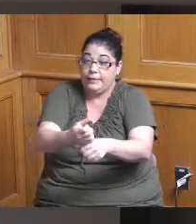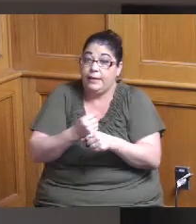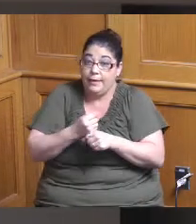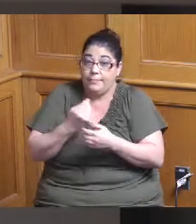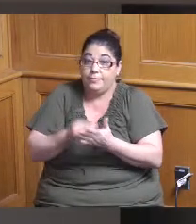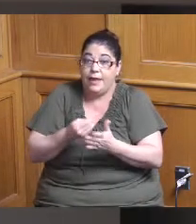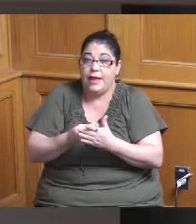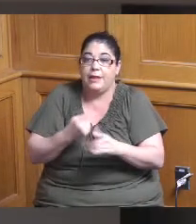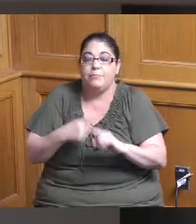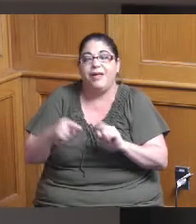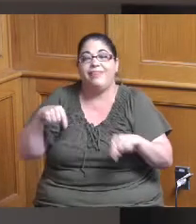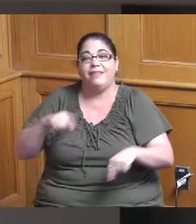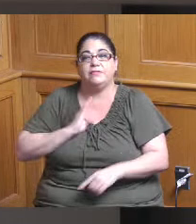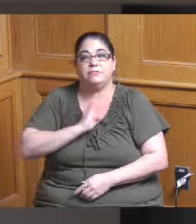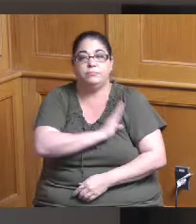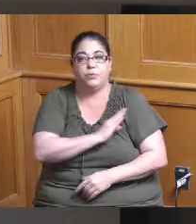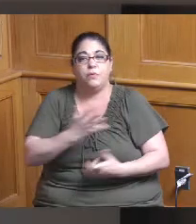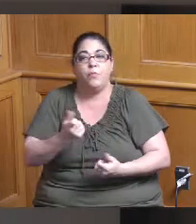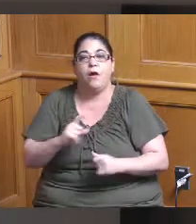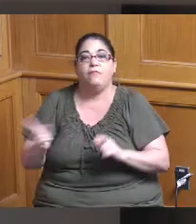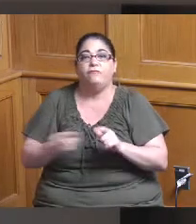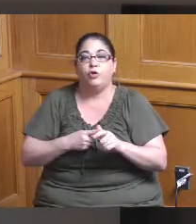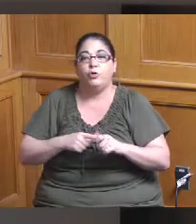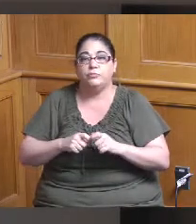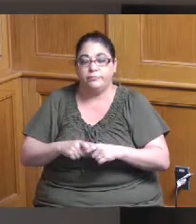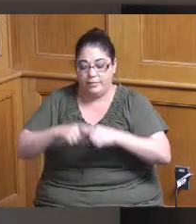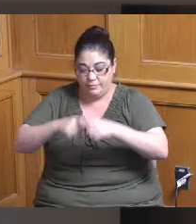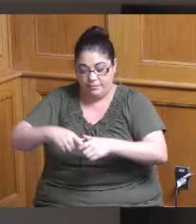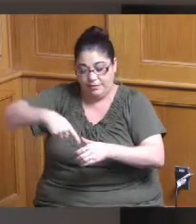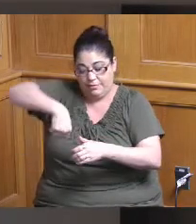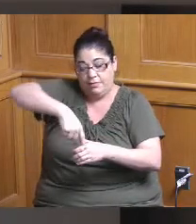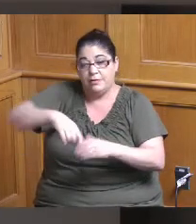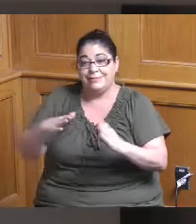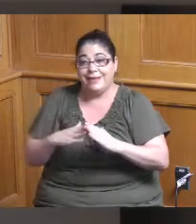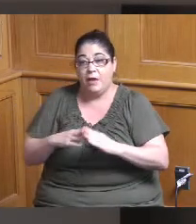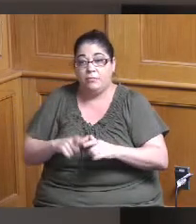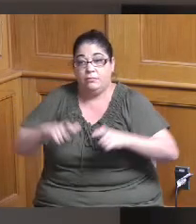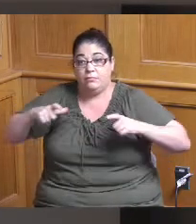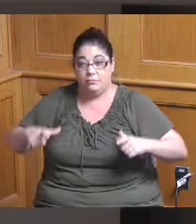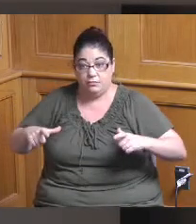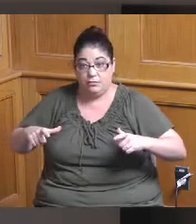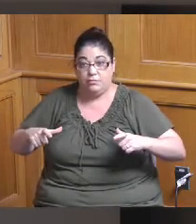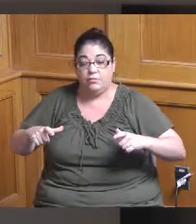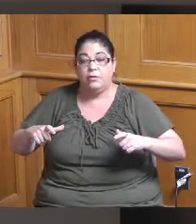kind of aiming it at those first ring suburbs as well as projects with extreme financial needs